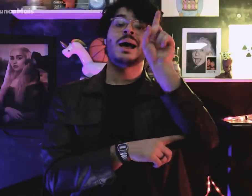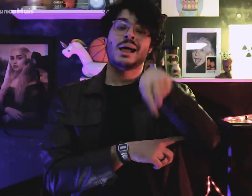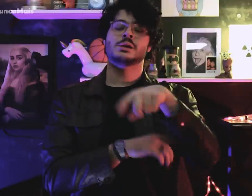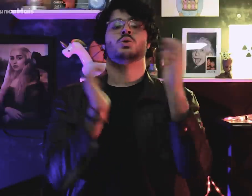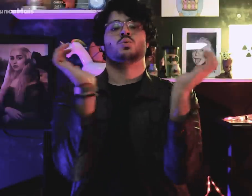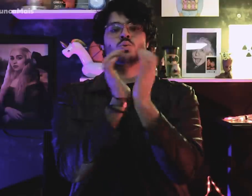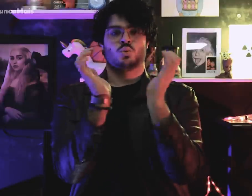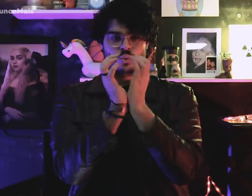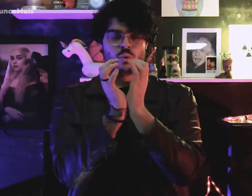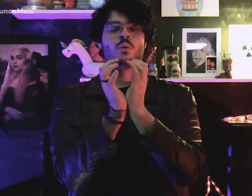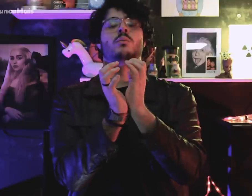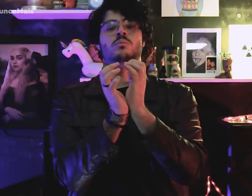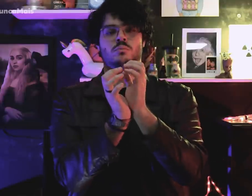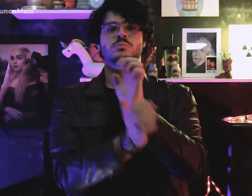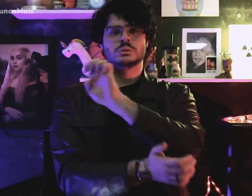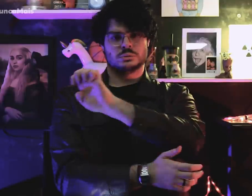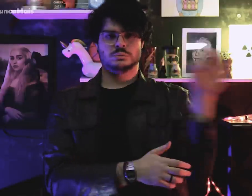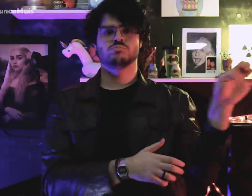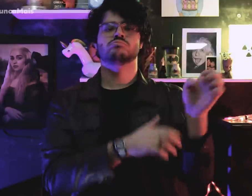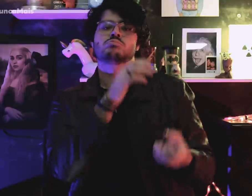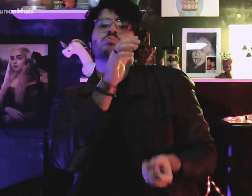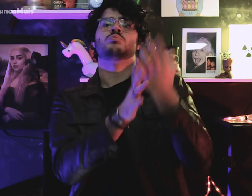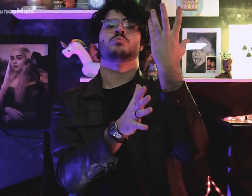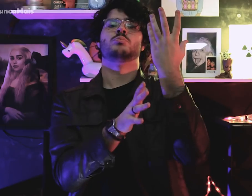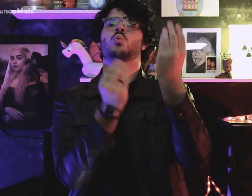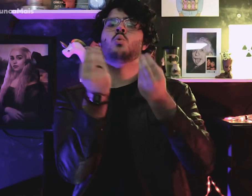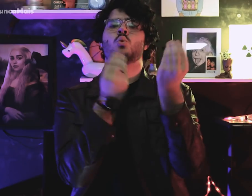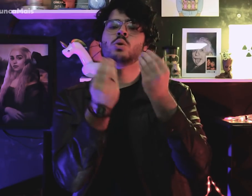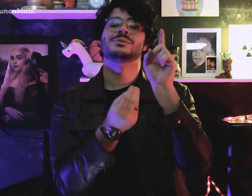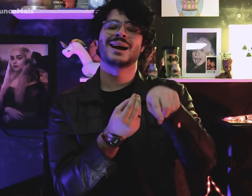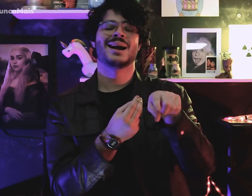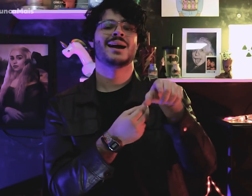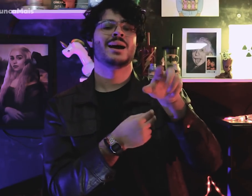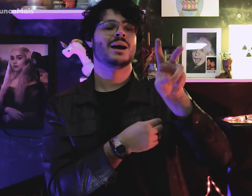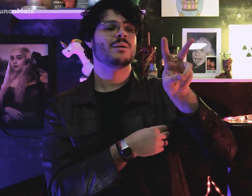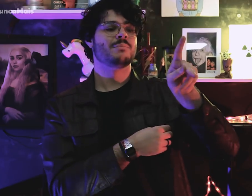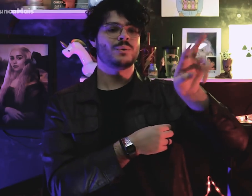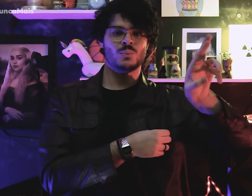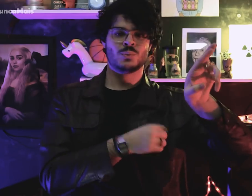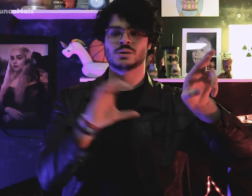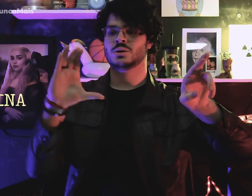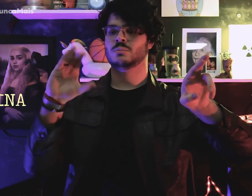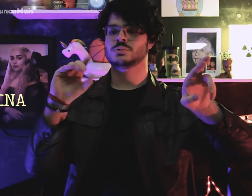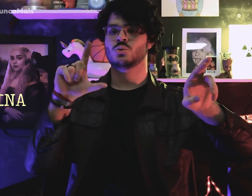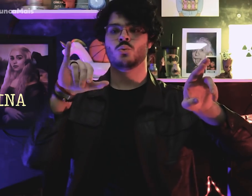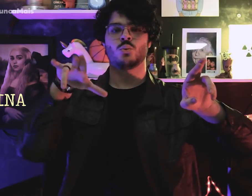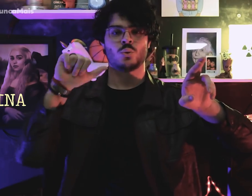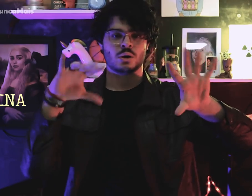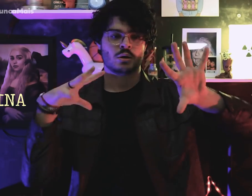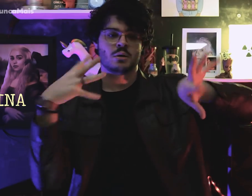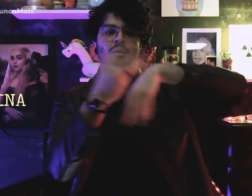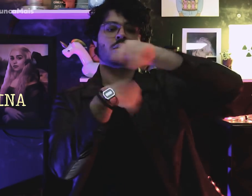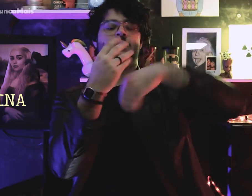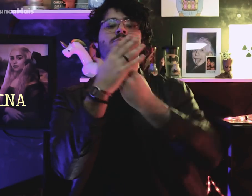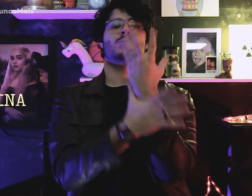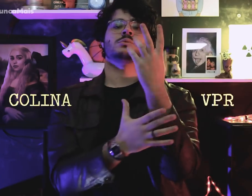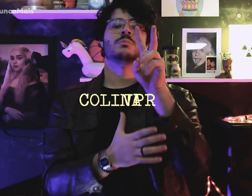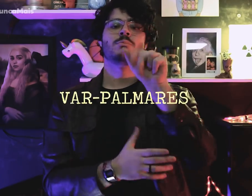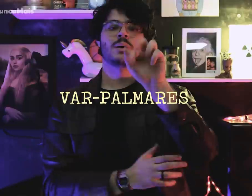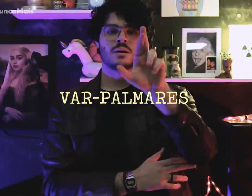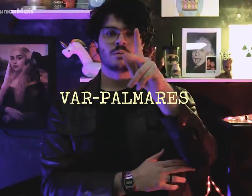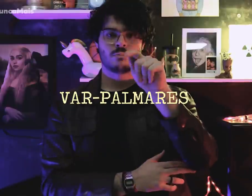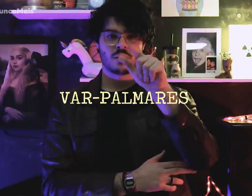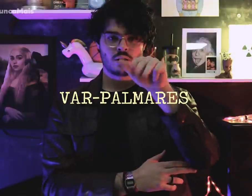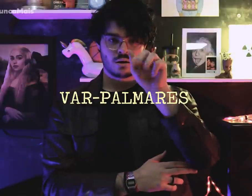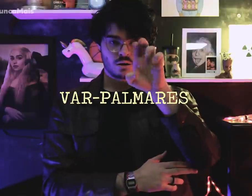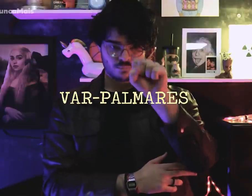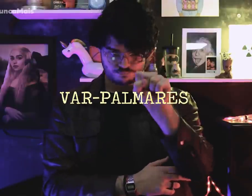it was a far-left organization, from the merger of two organizations: VPR and COLINA.